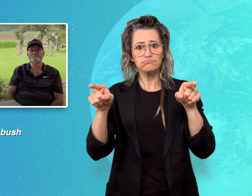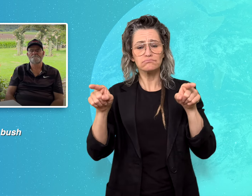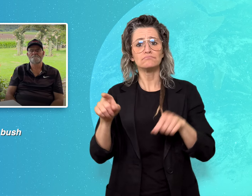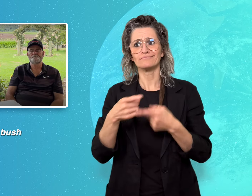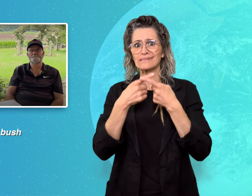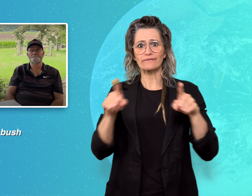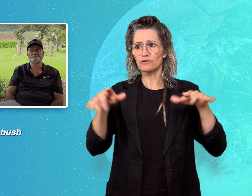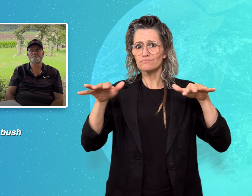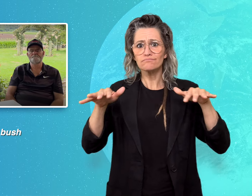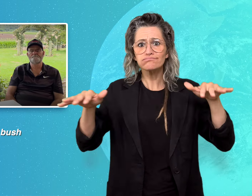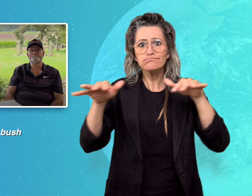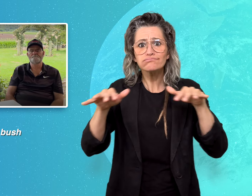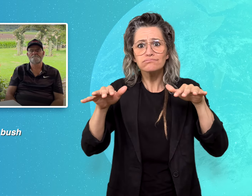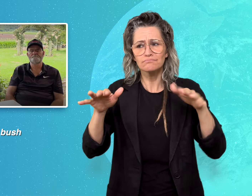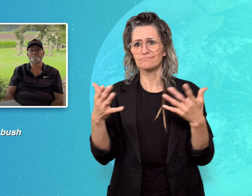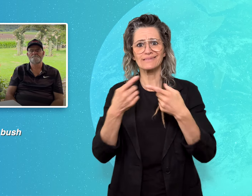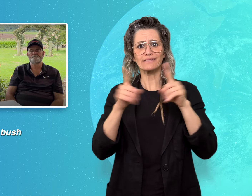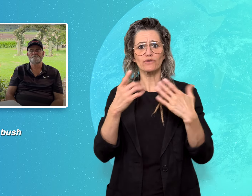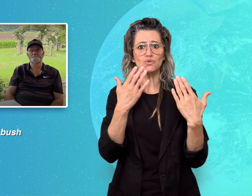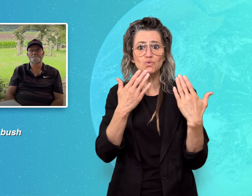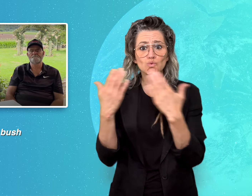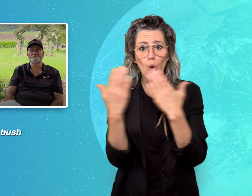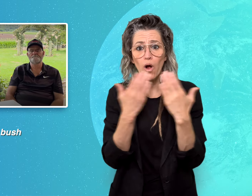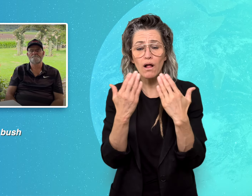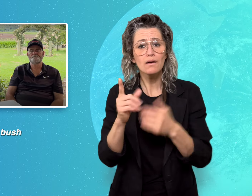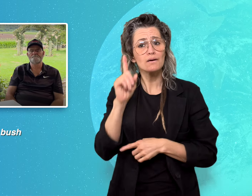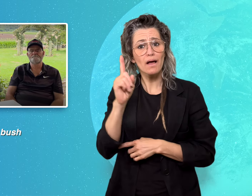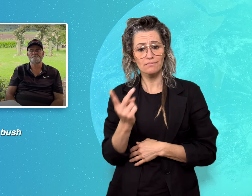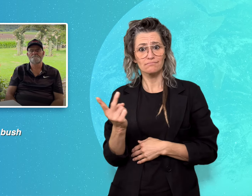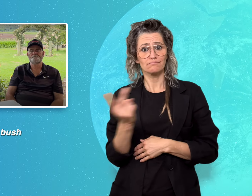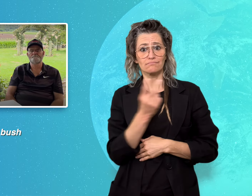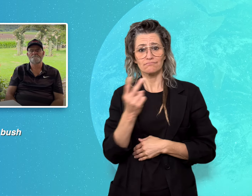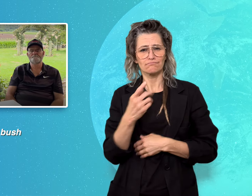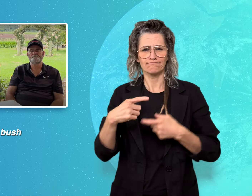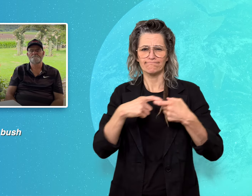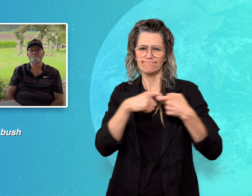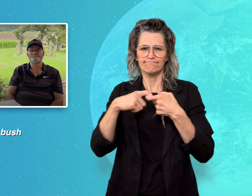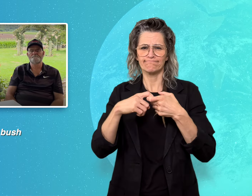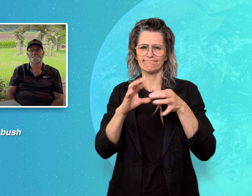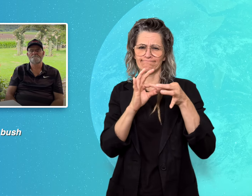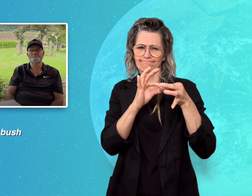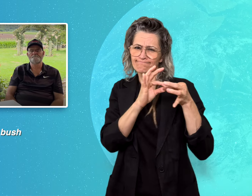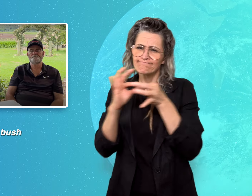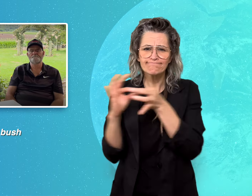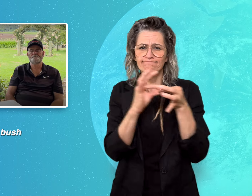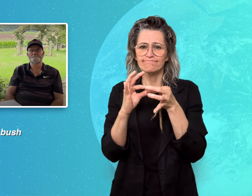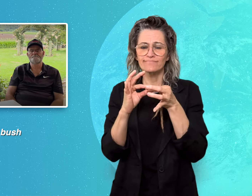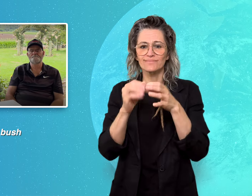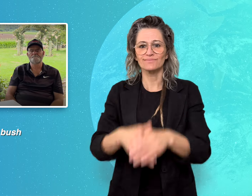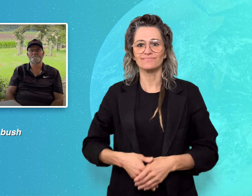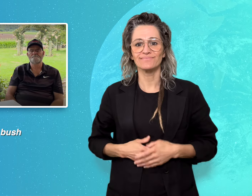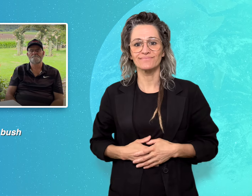and institutional differences, the brothers stayed connected.